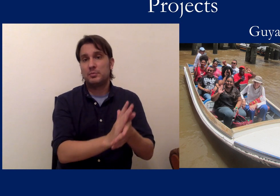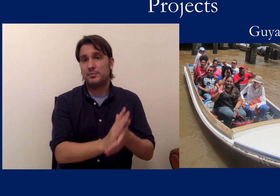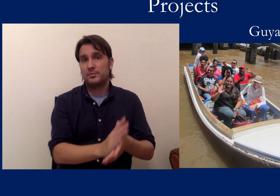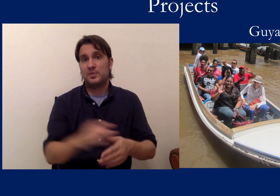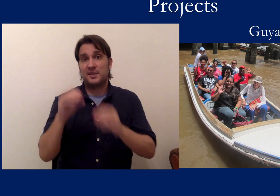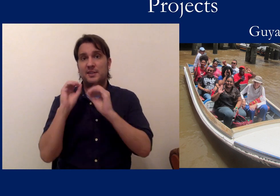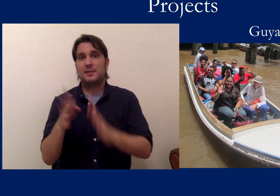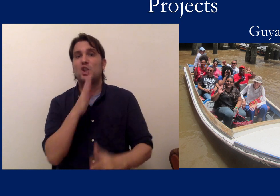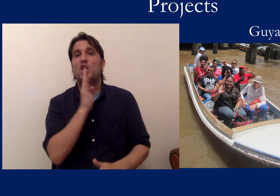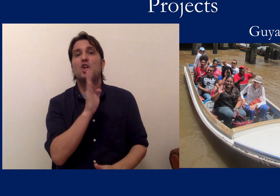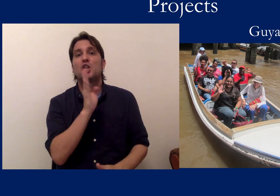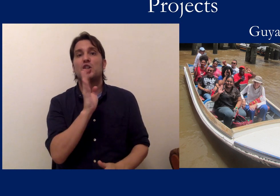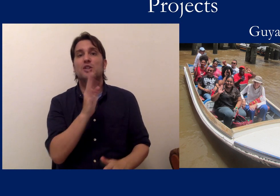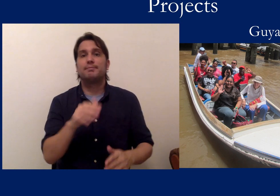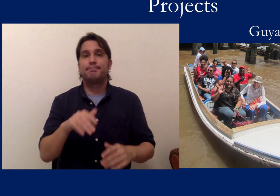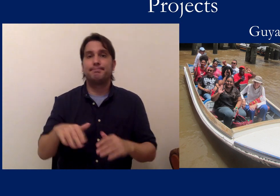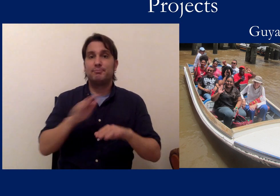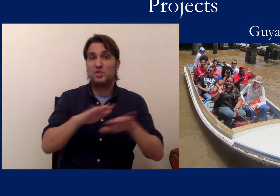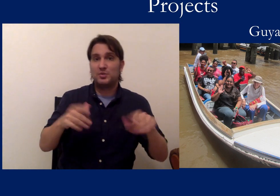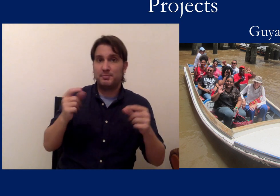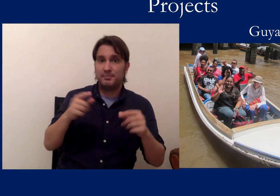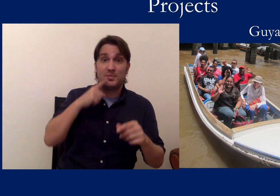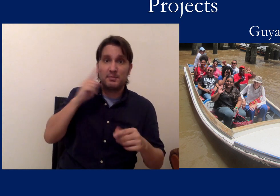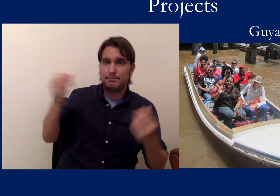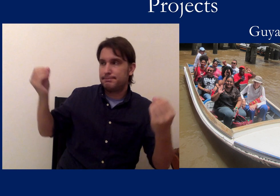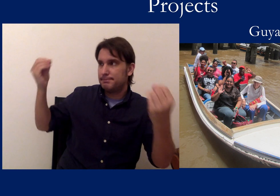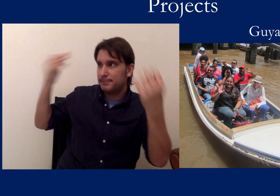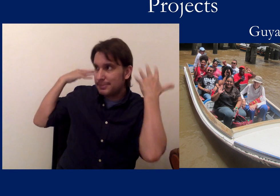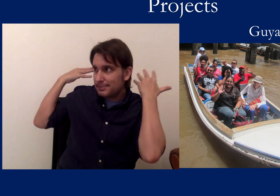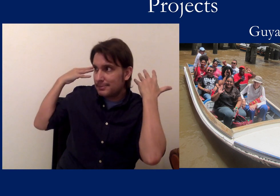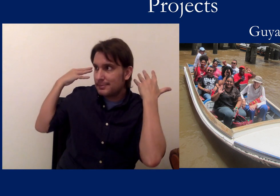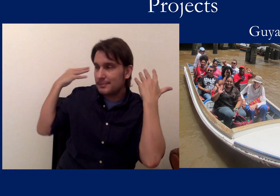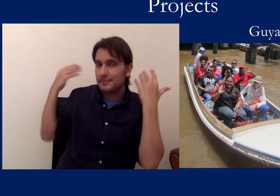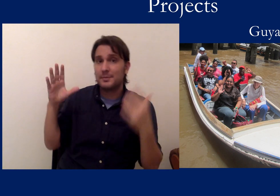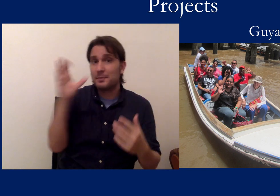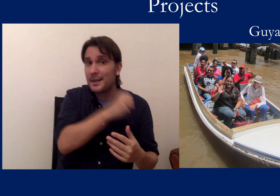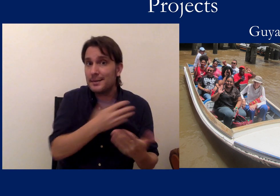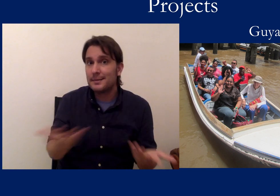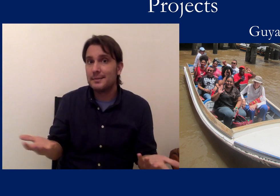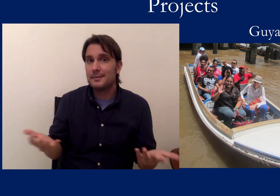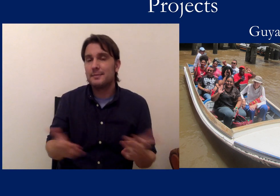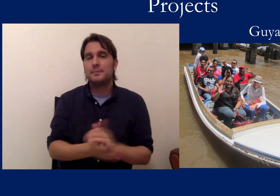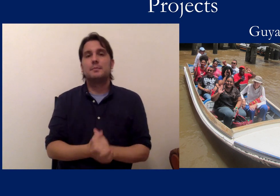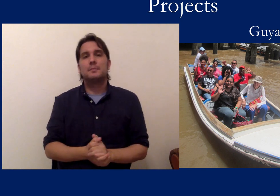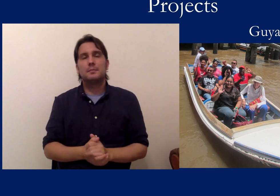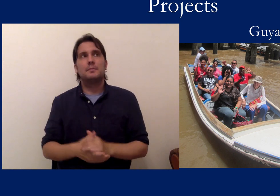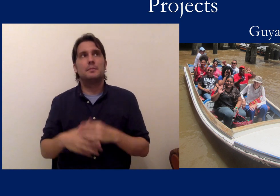There were deaf children going to the school but the teacher was talking and so the children were missing all of the information.